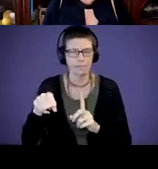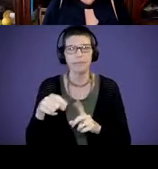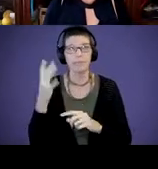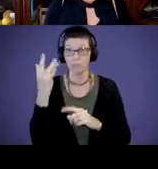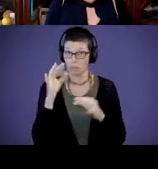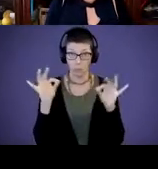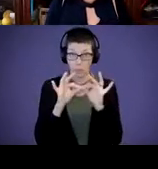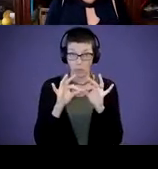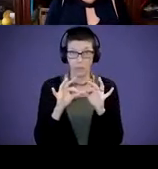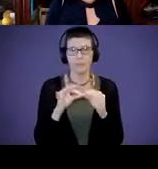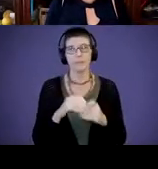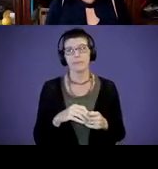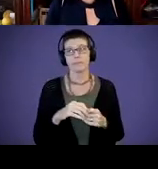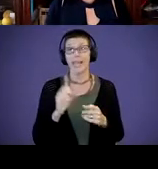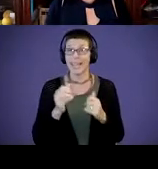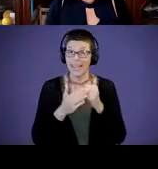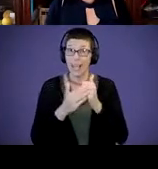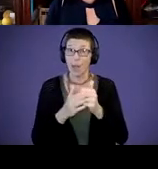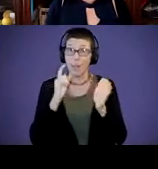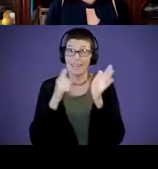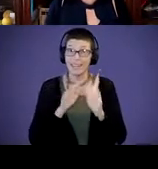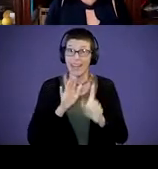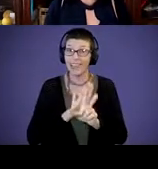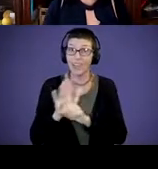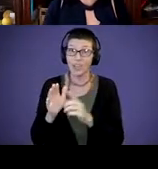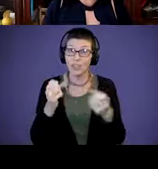Because it can help you to identify the strengths. I mentioned that earlier.